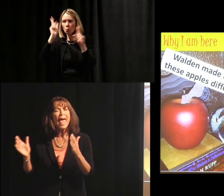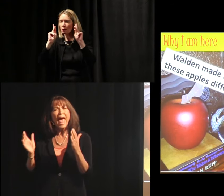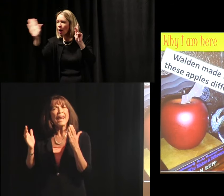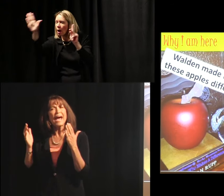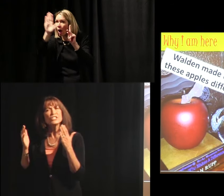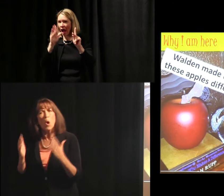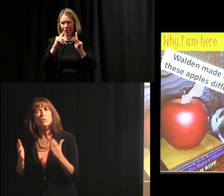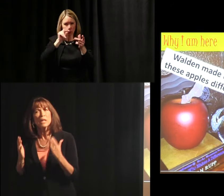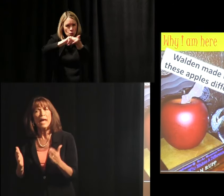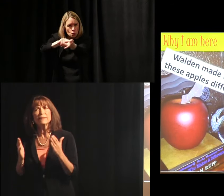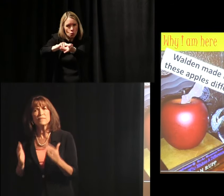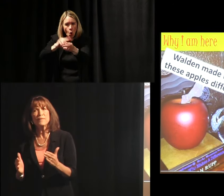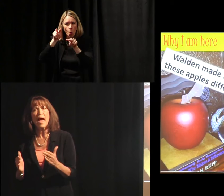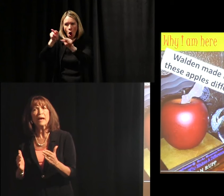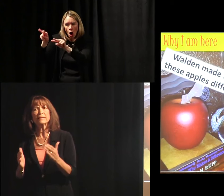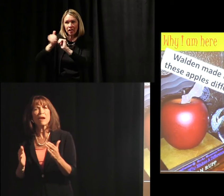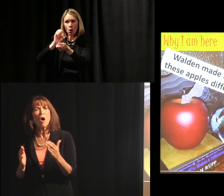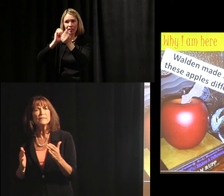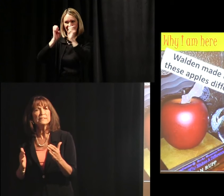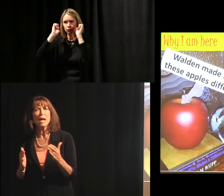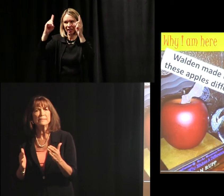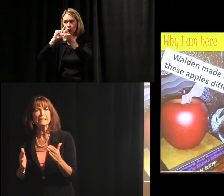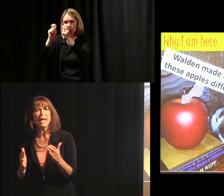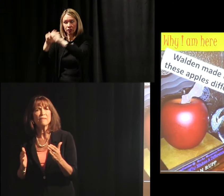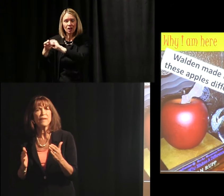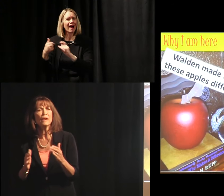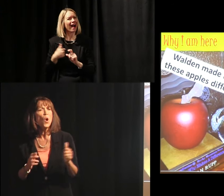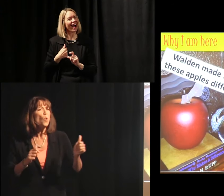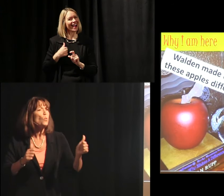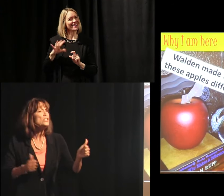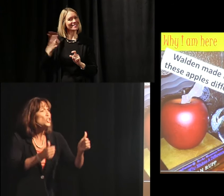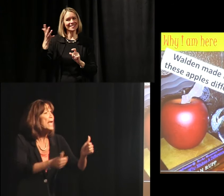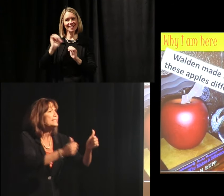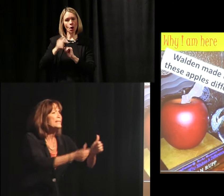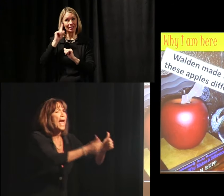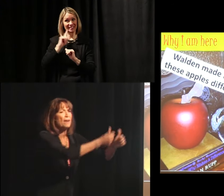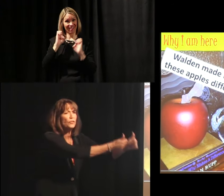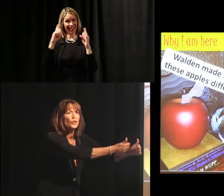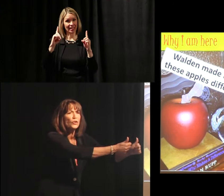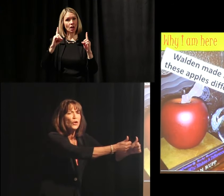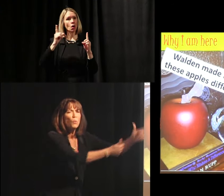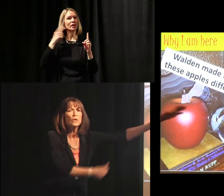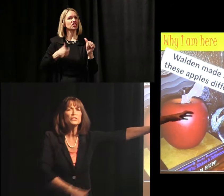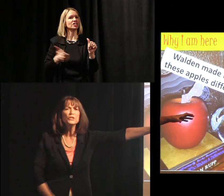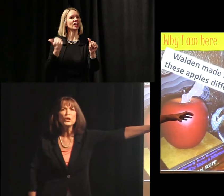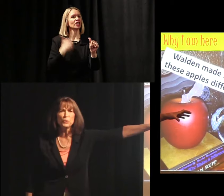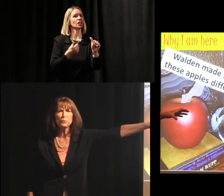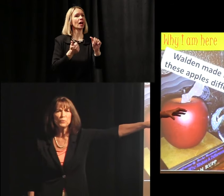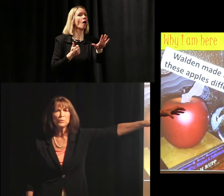and I don't like the fact that oftentimes in deaf ed we chase after what's new.